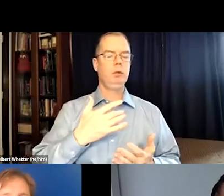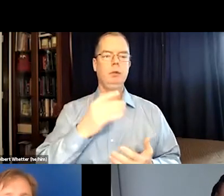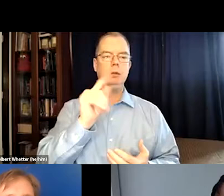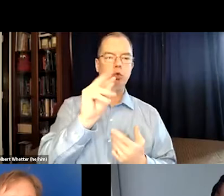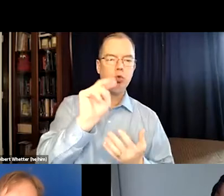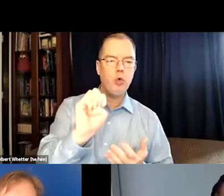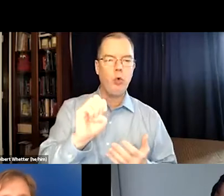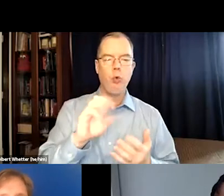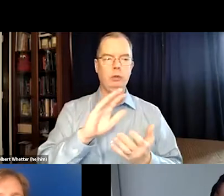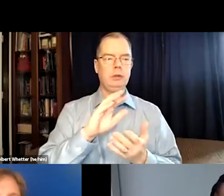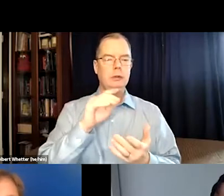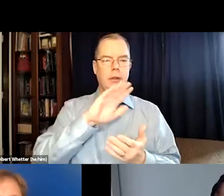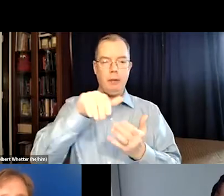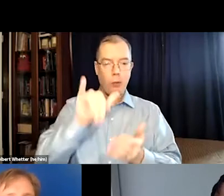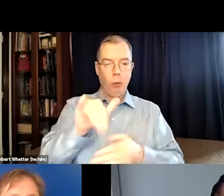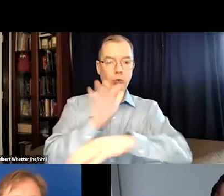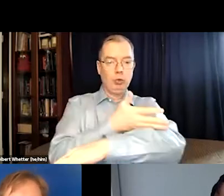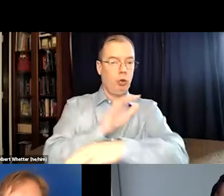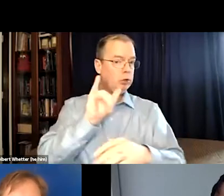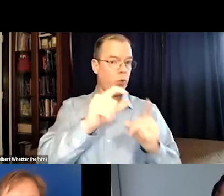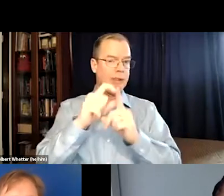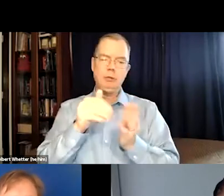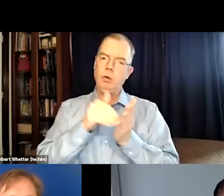And there's emotional moments, there's moods, there's tone.